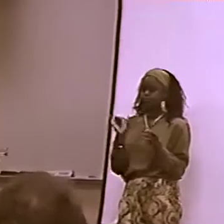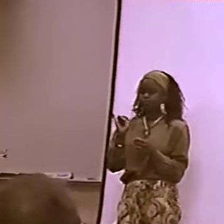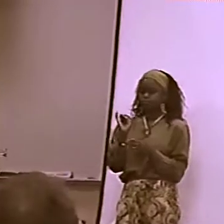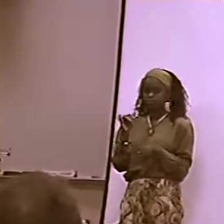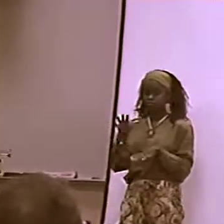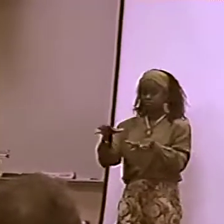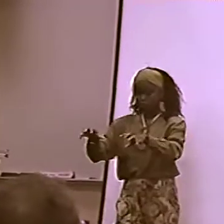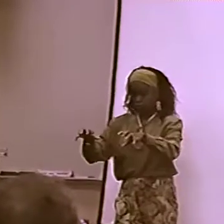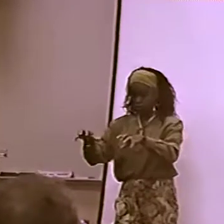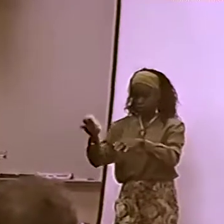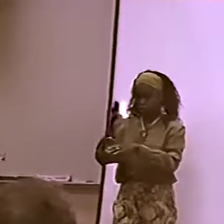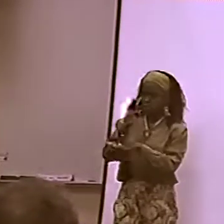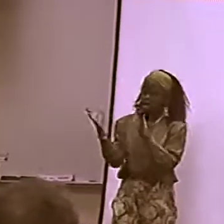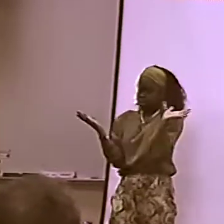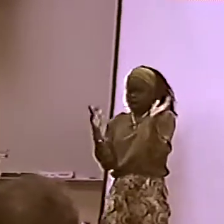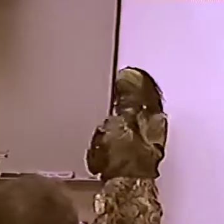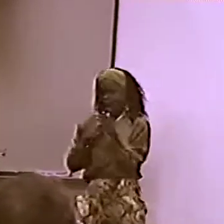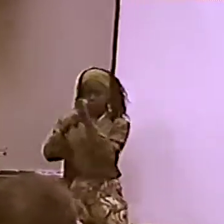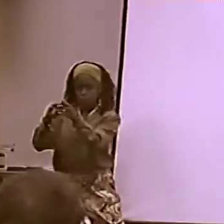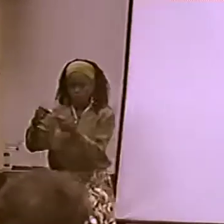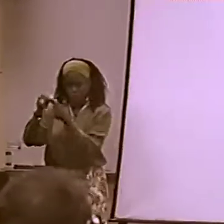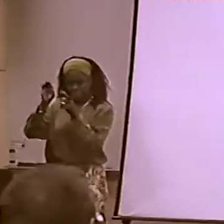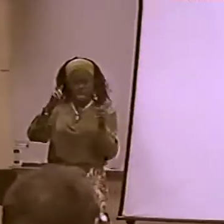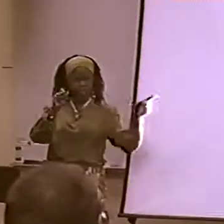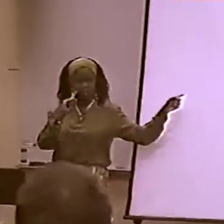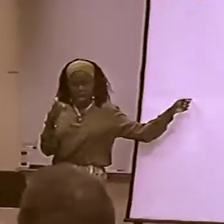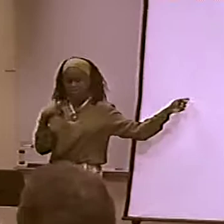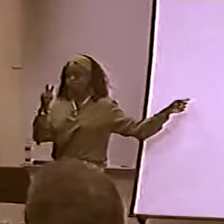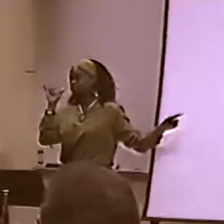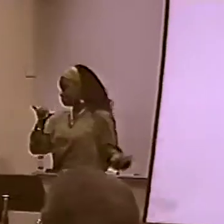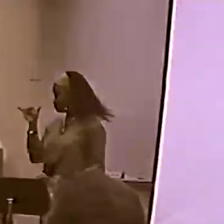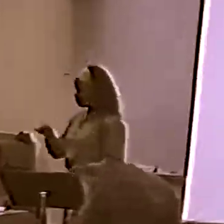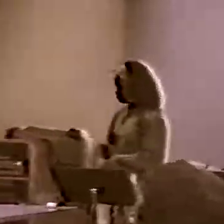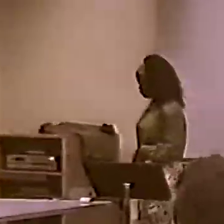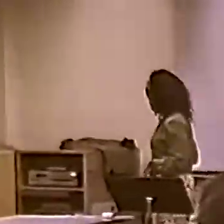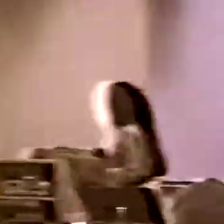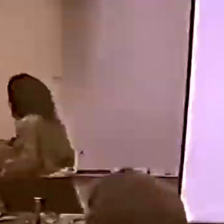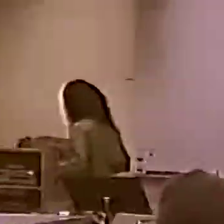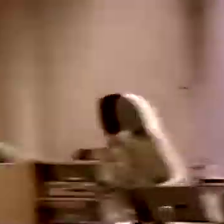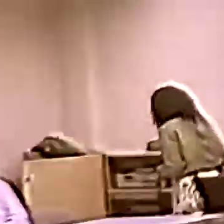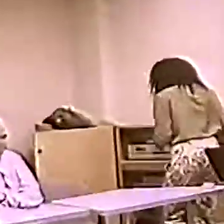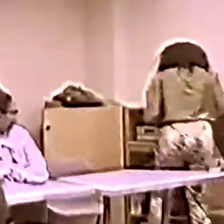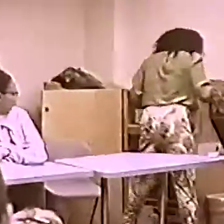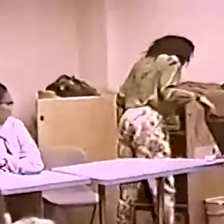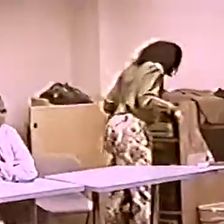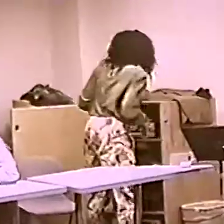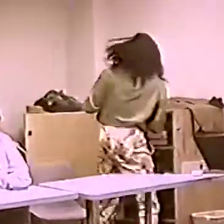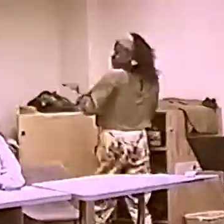AND YOU'RE GONNA SEE THE MOVEMENT OF THE FEET. YOU'RE GONNA SEE 2 SPECIAL ...